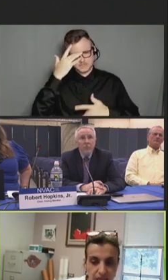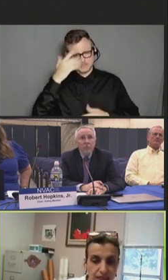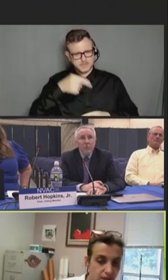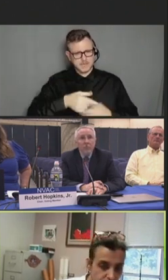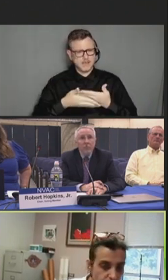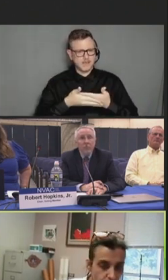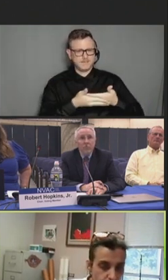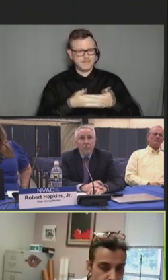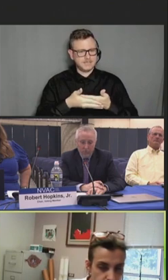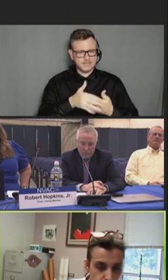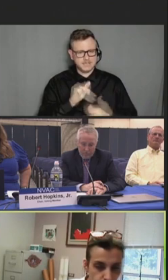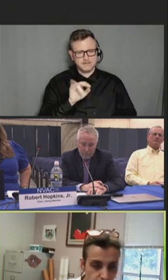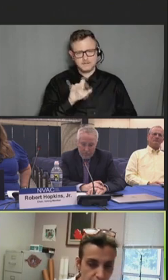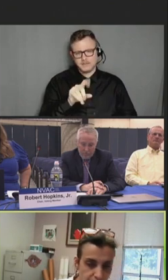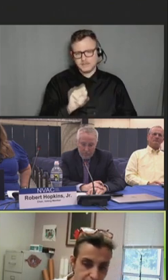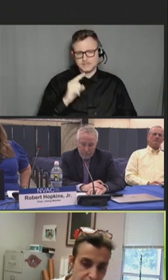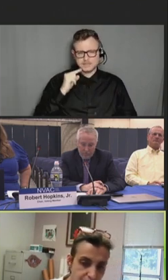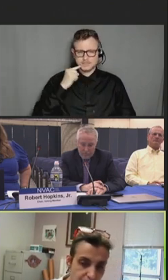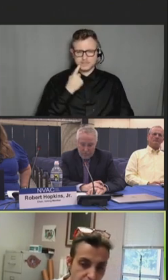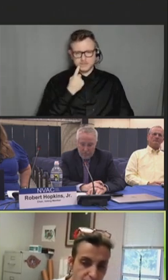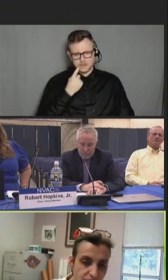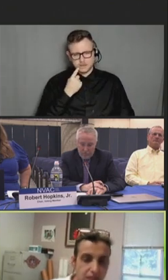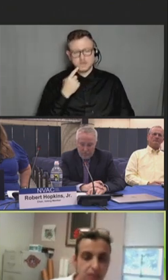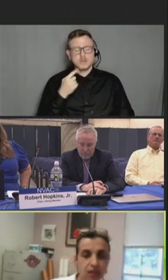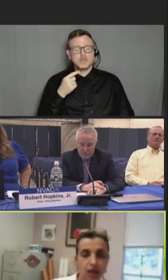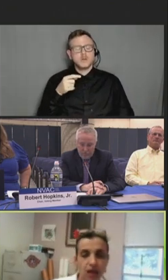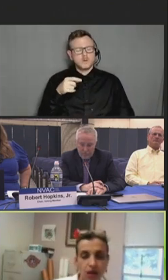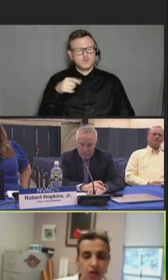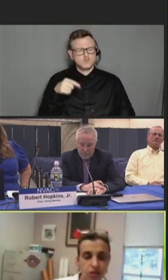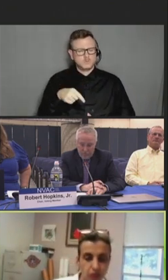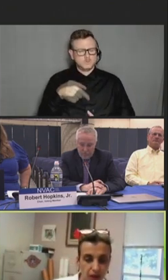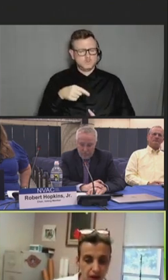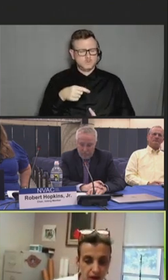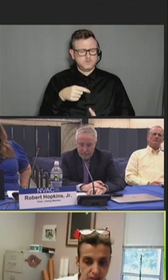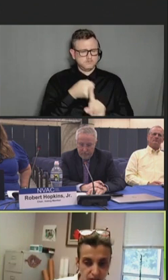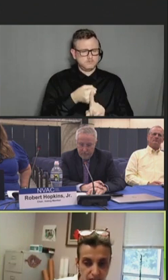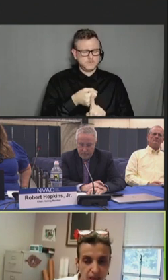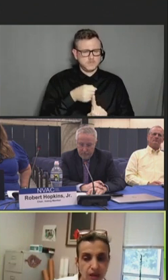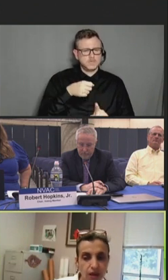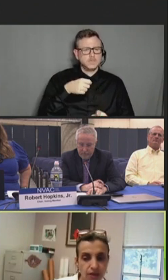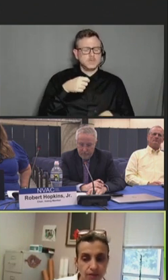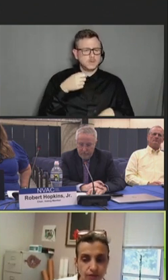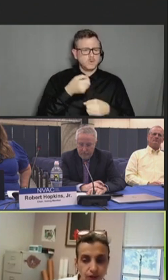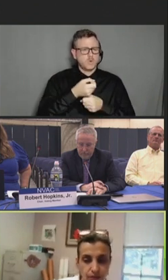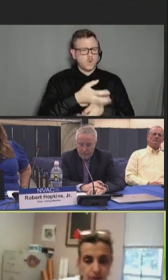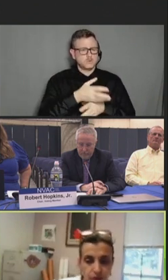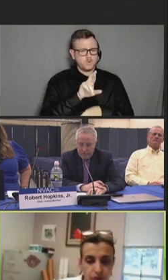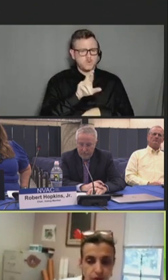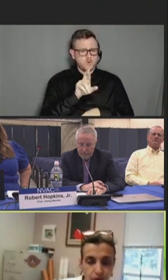and severe lower respiratory tract disease in infants caused by RSV from birth through